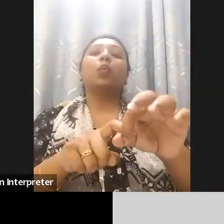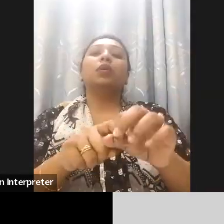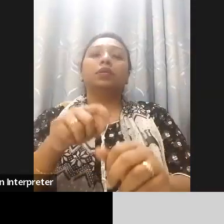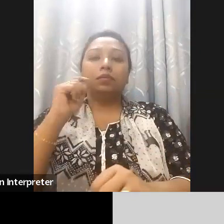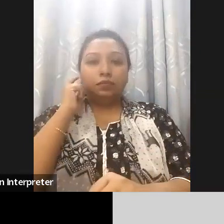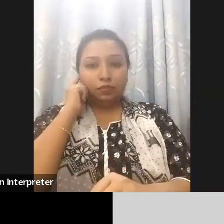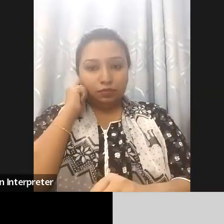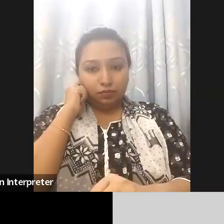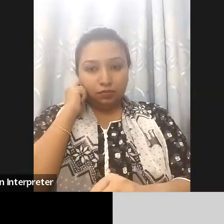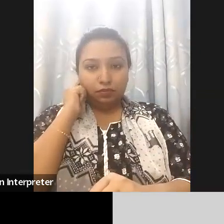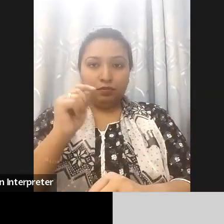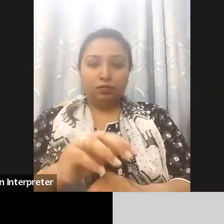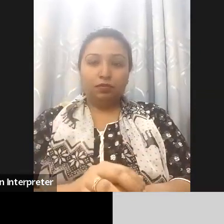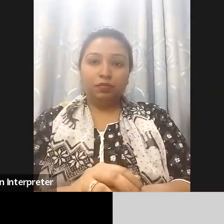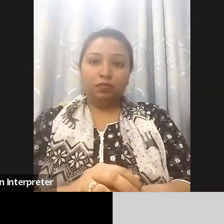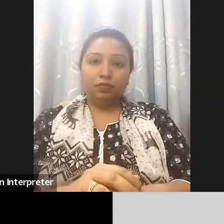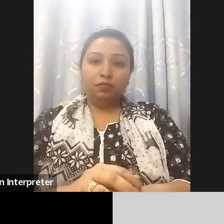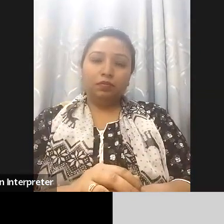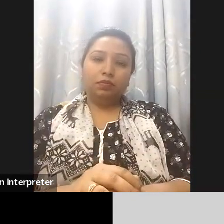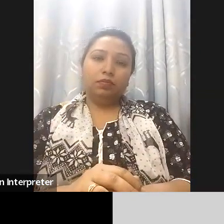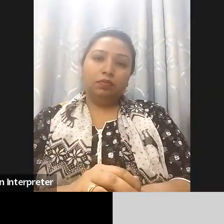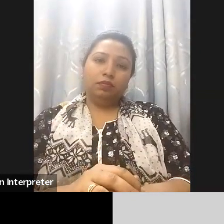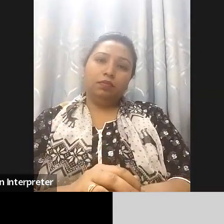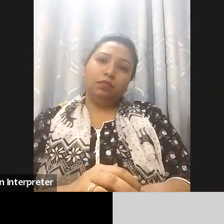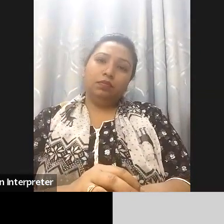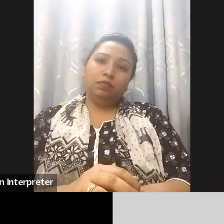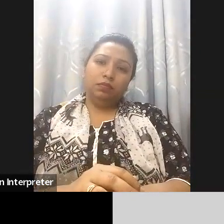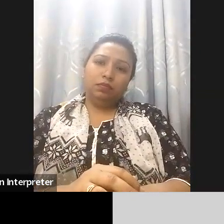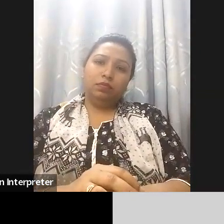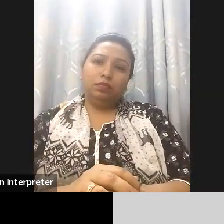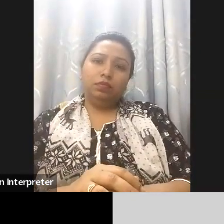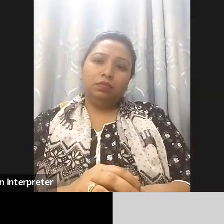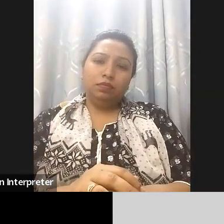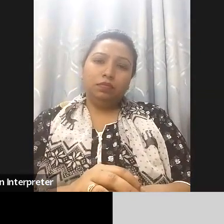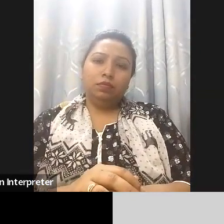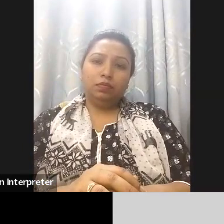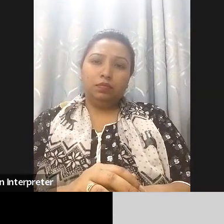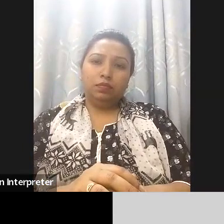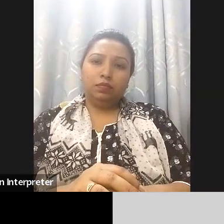current you can answer currently various types of digital devices are being manufactured in